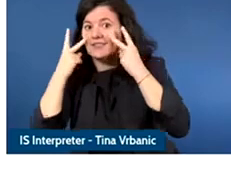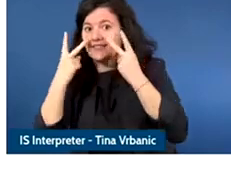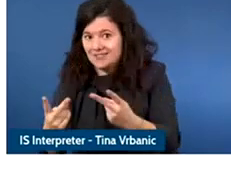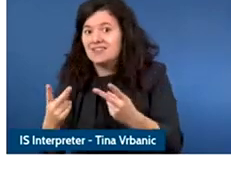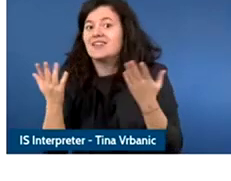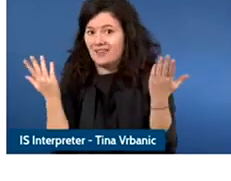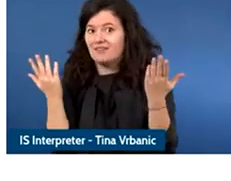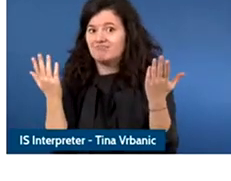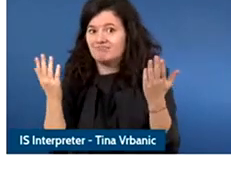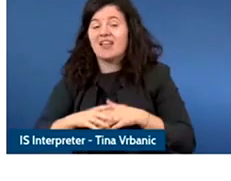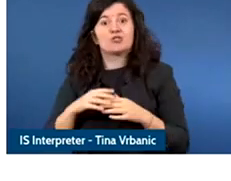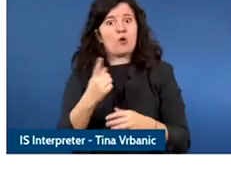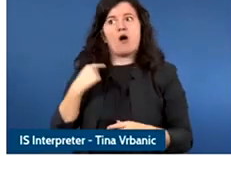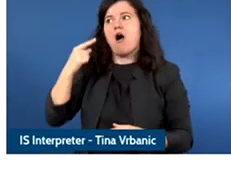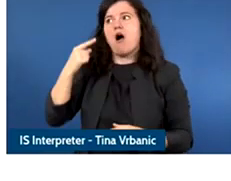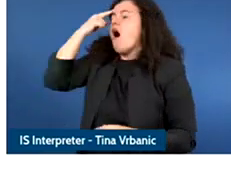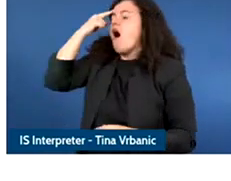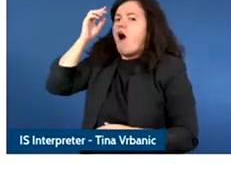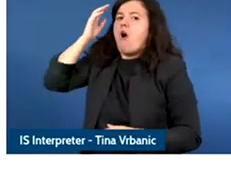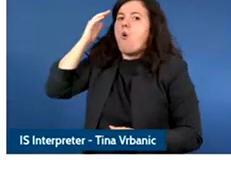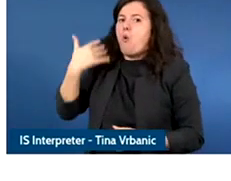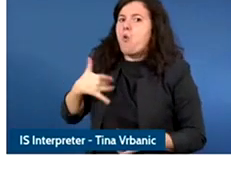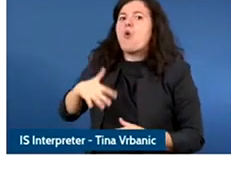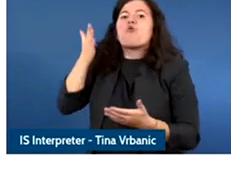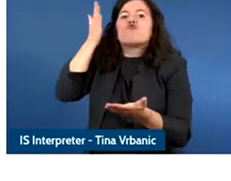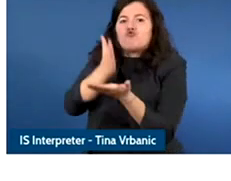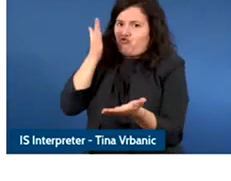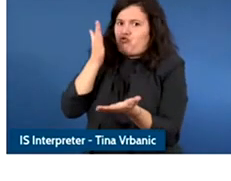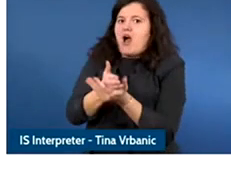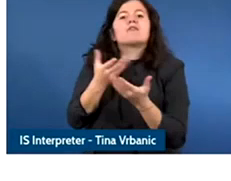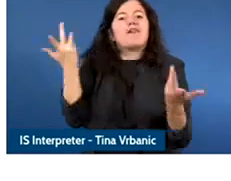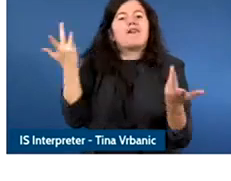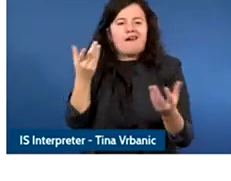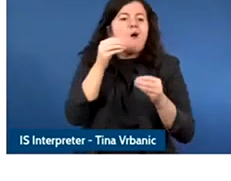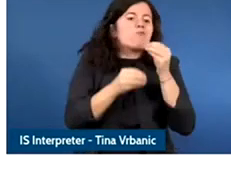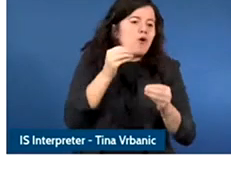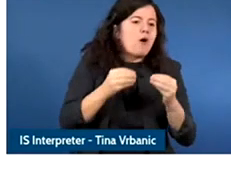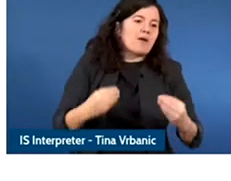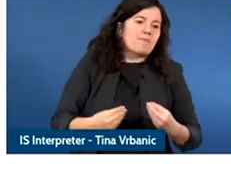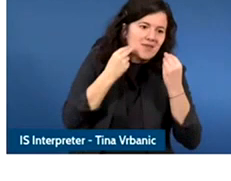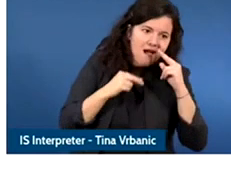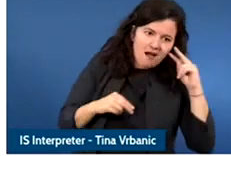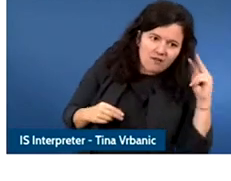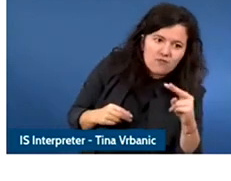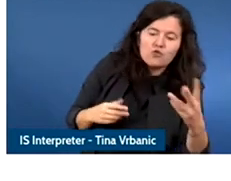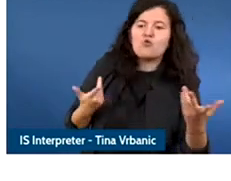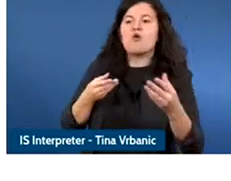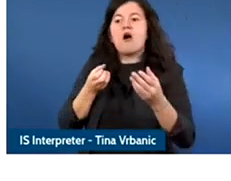problems including the last one, access to data and this also is an environment